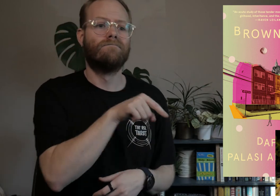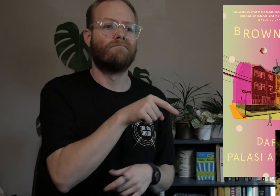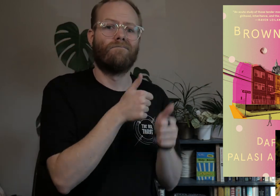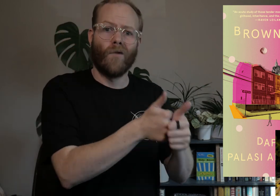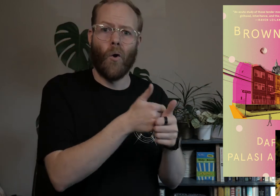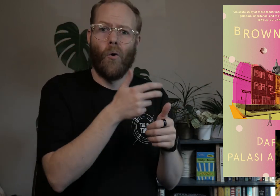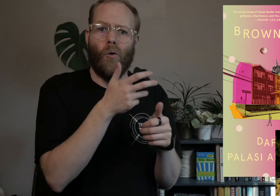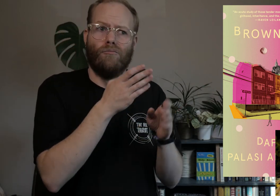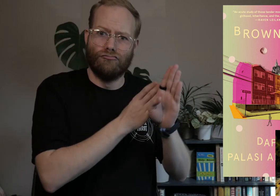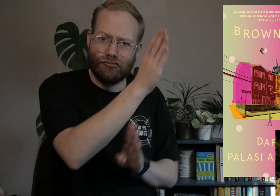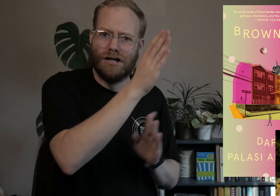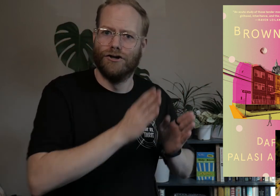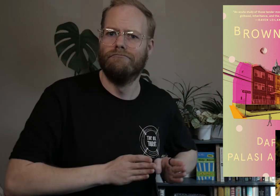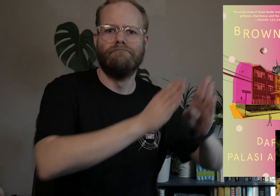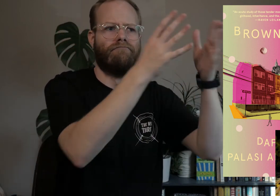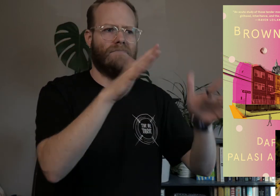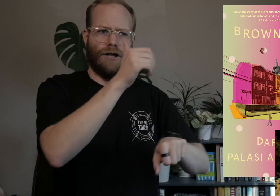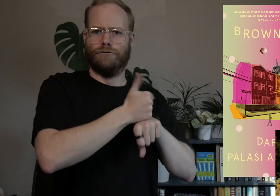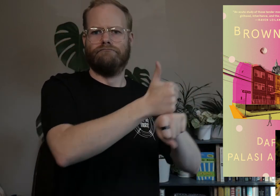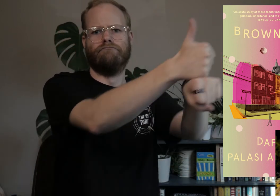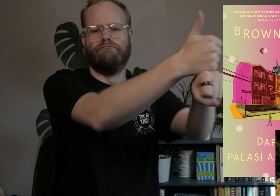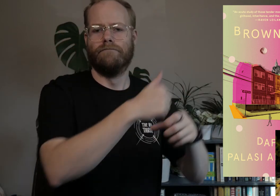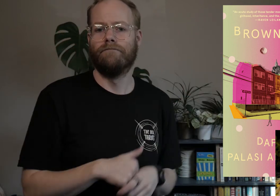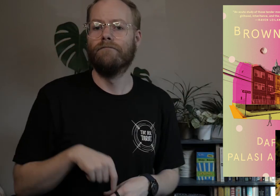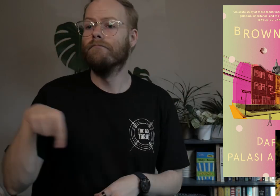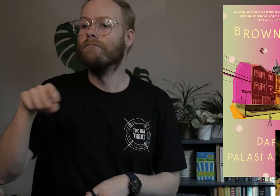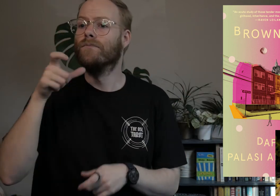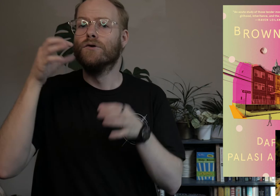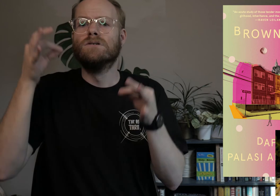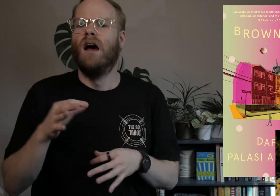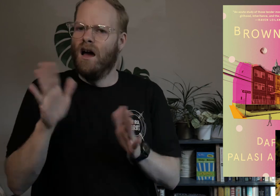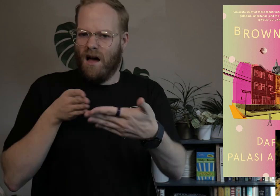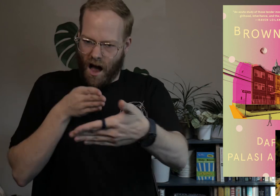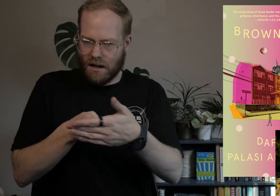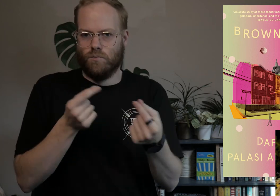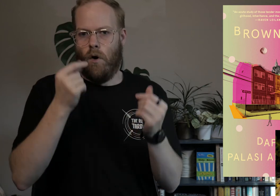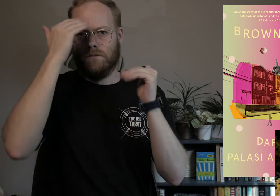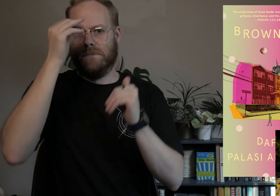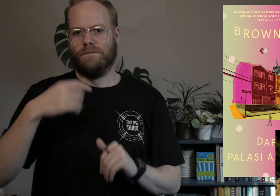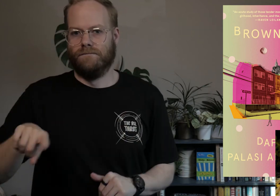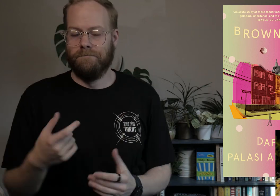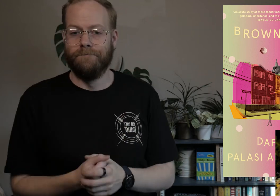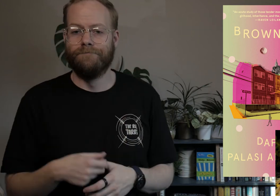Those who follow career paths laid out for them, and those who choose to go against what is expected of them.